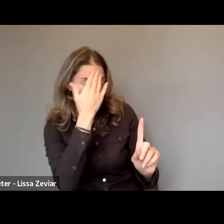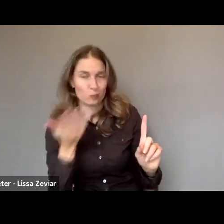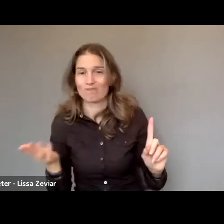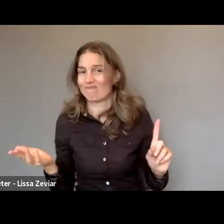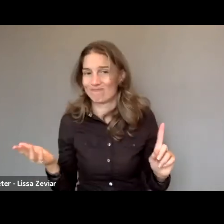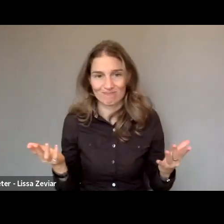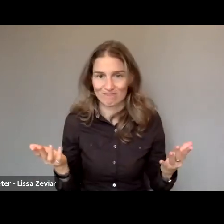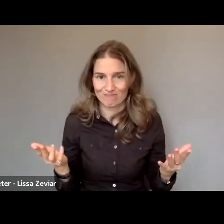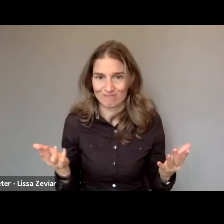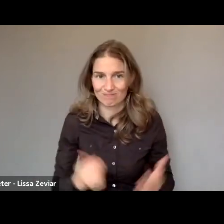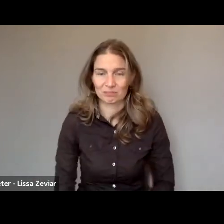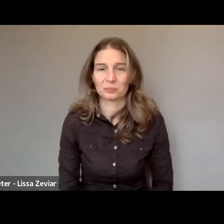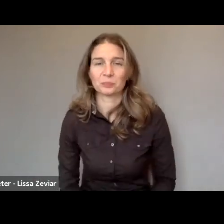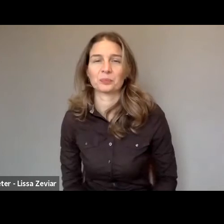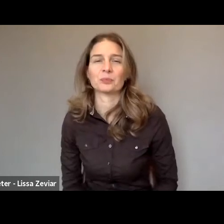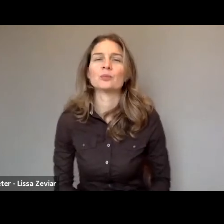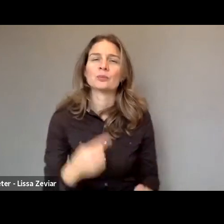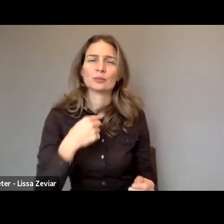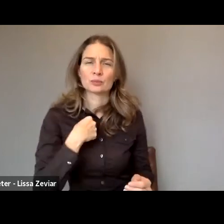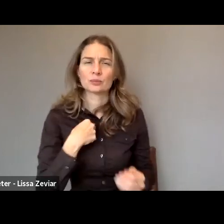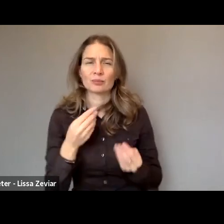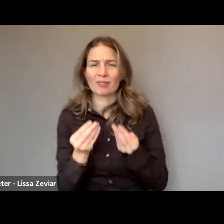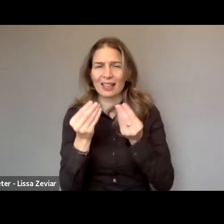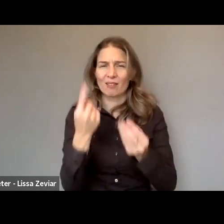I'll give you the link to find the report